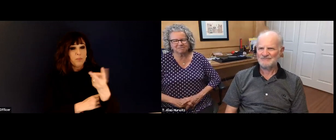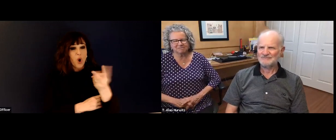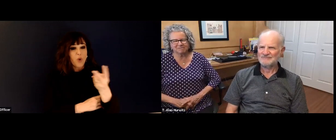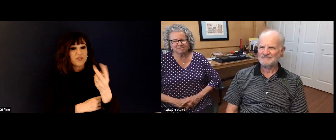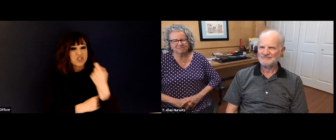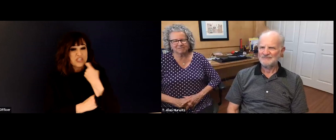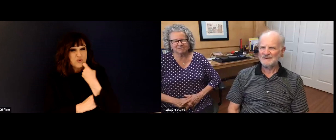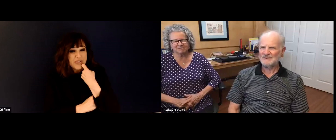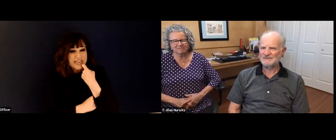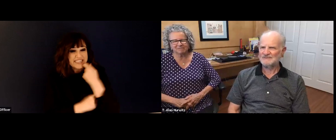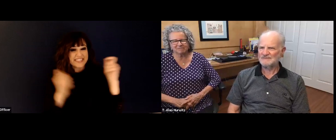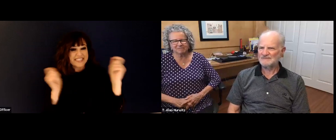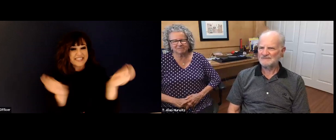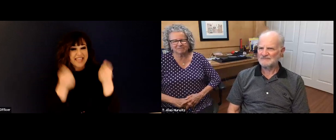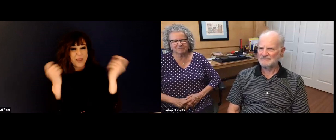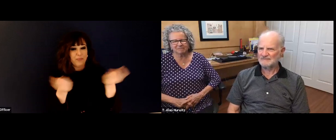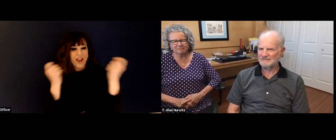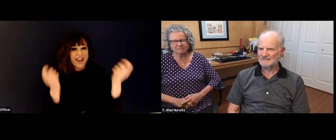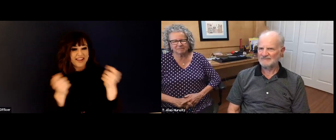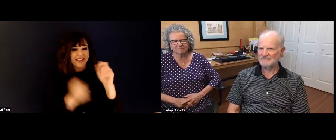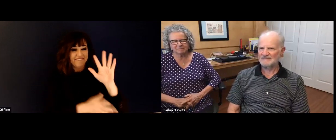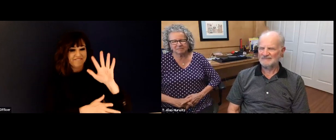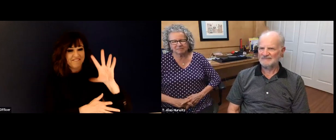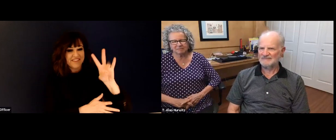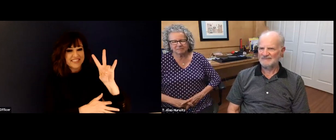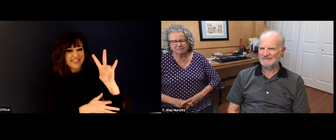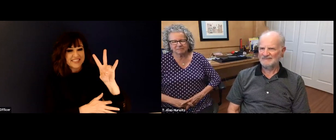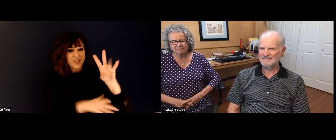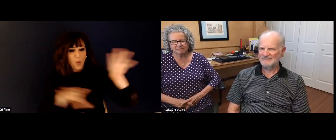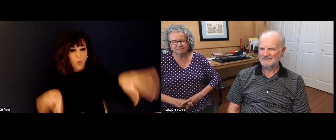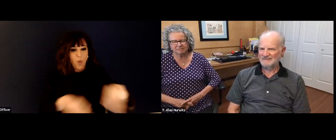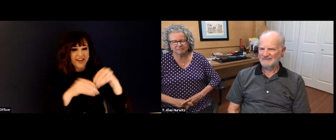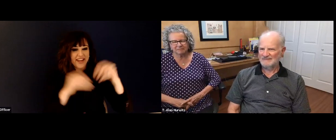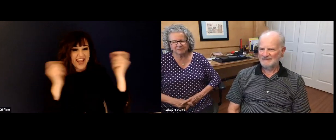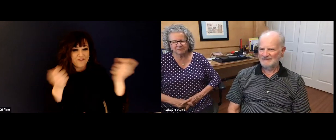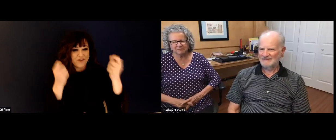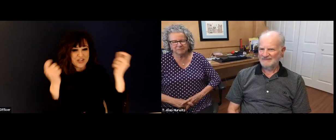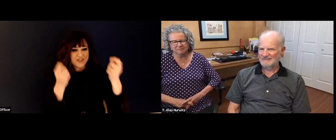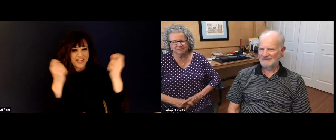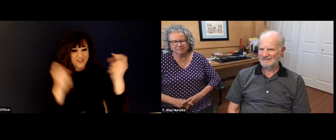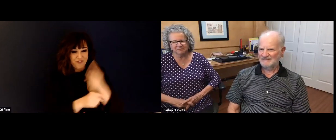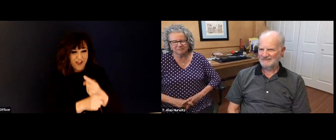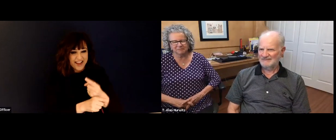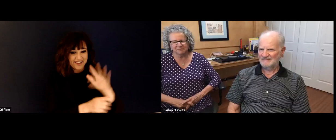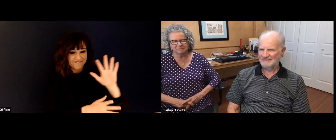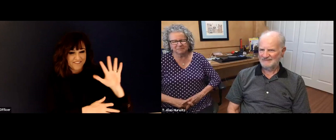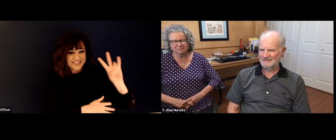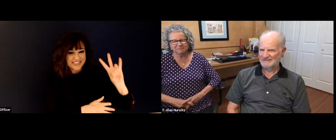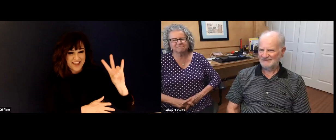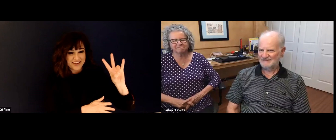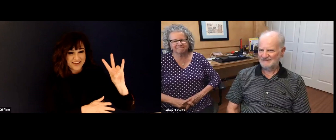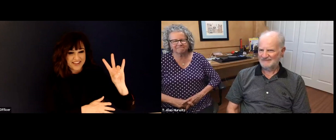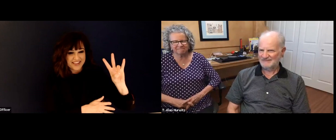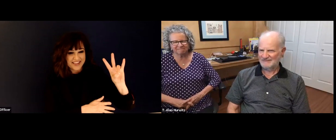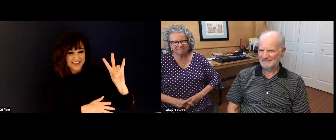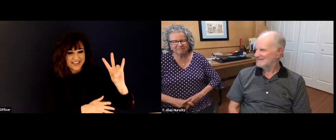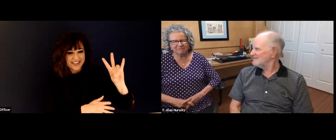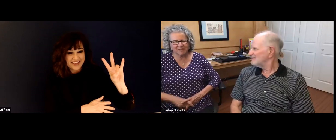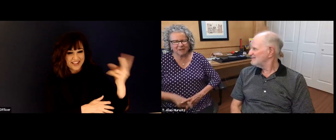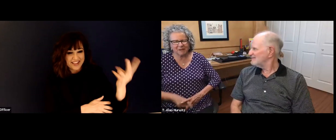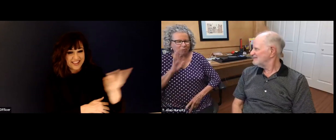That's a good choice. Okay, now, the two of you just recently